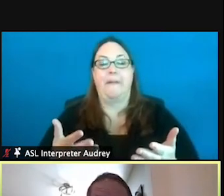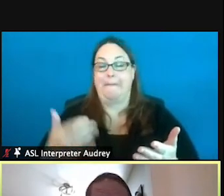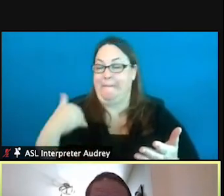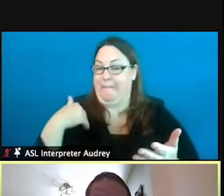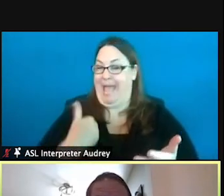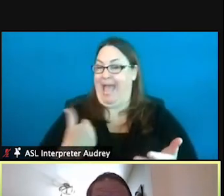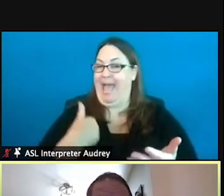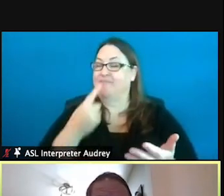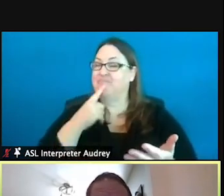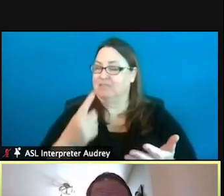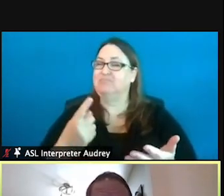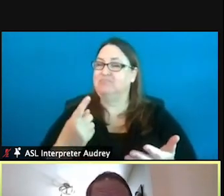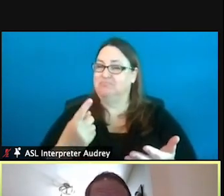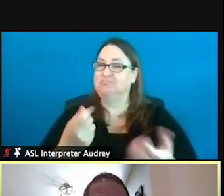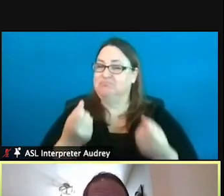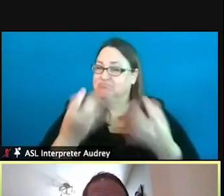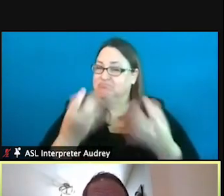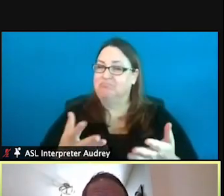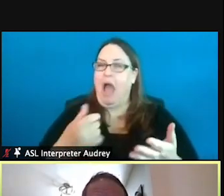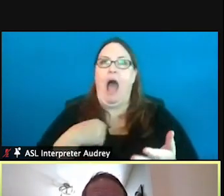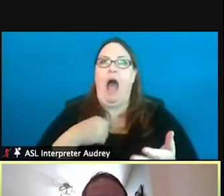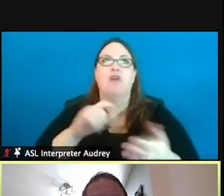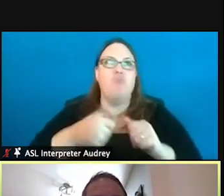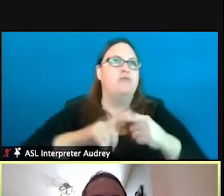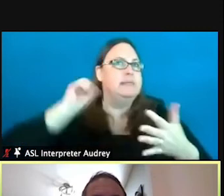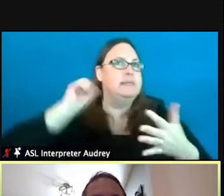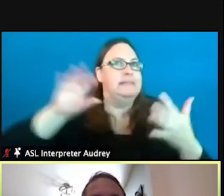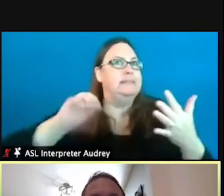there's quite a few and I wouldn't even try to name off a bunch here.